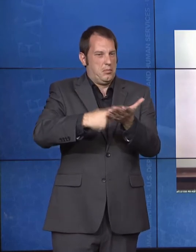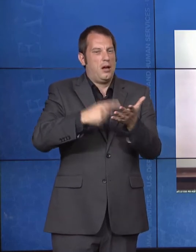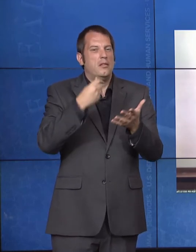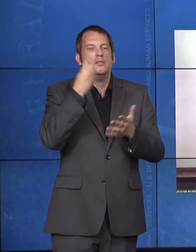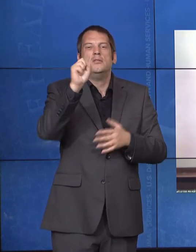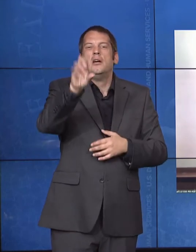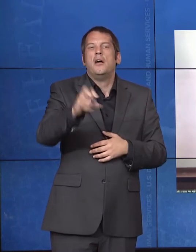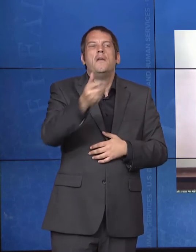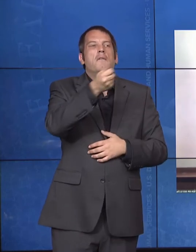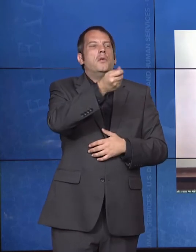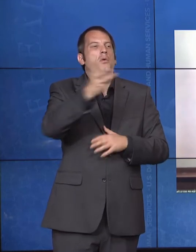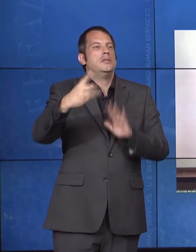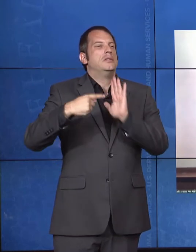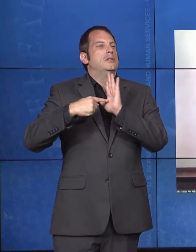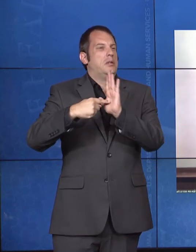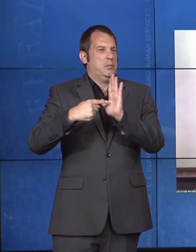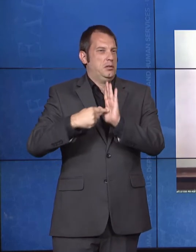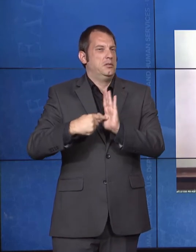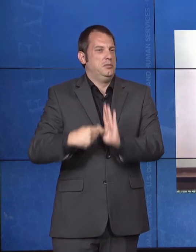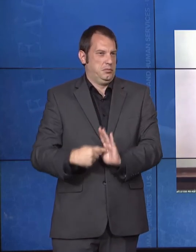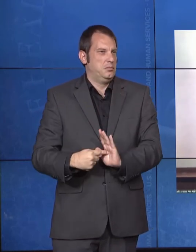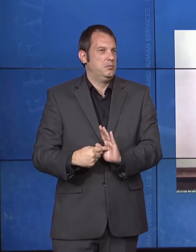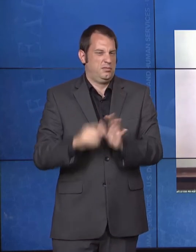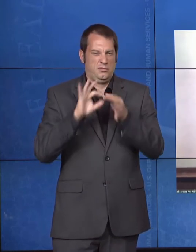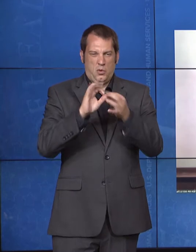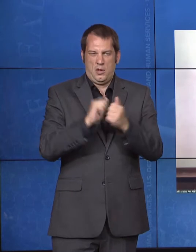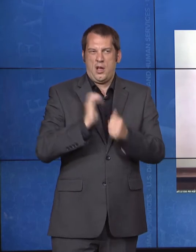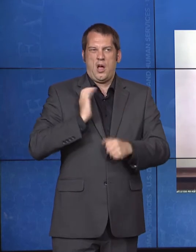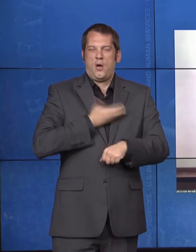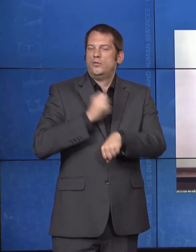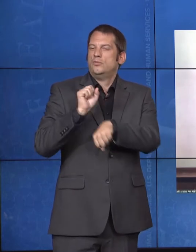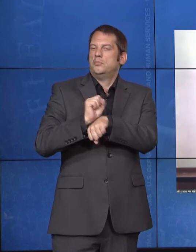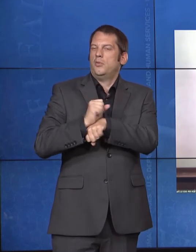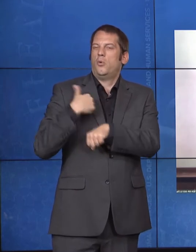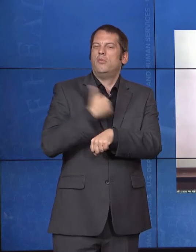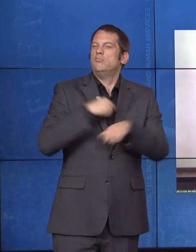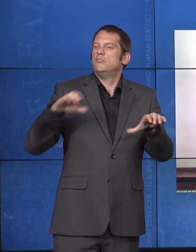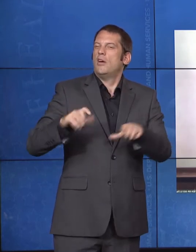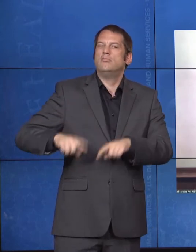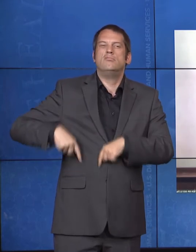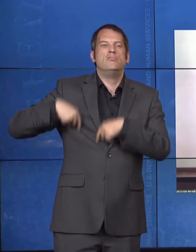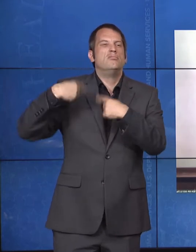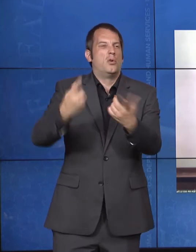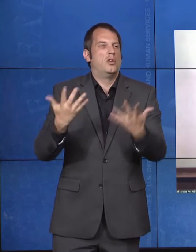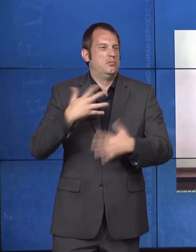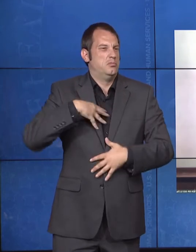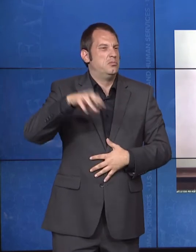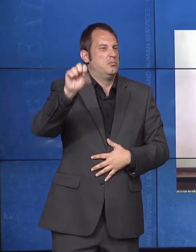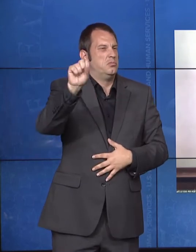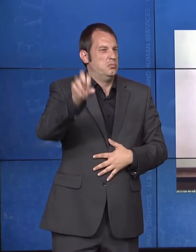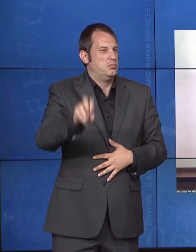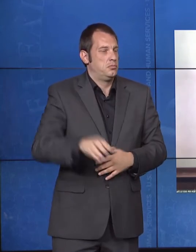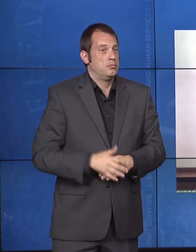particular pride. Last September, the Administration for Community Living launched the Center for